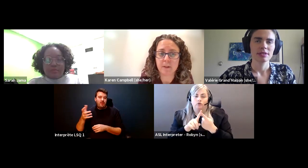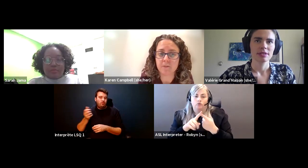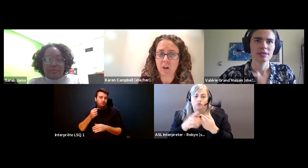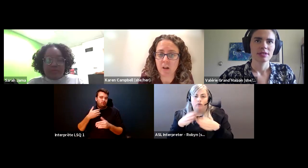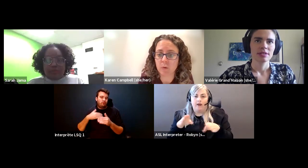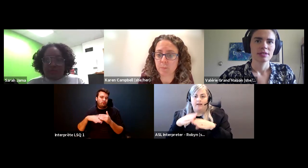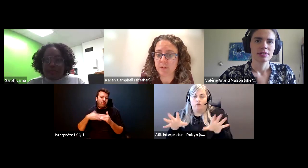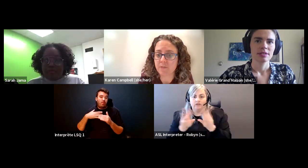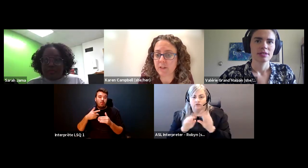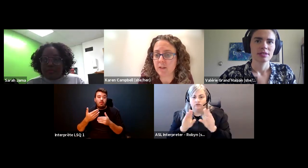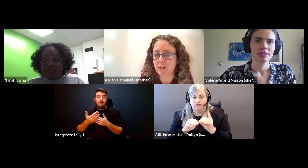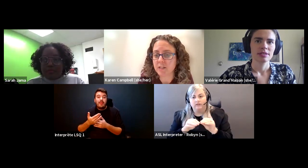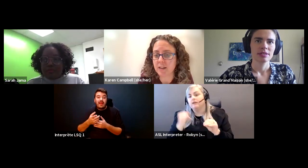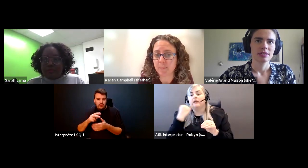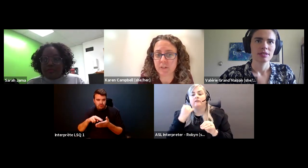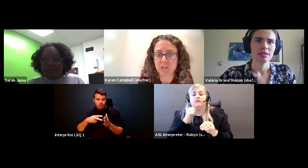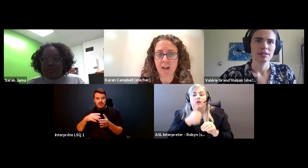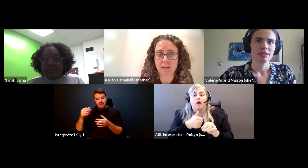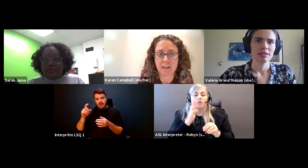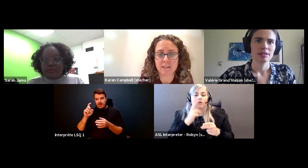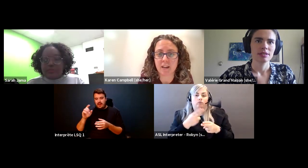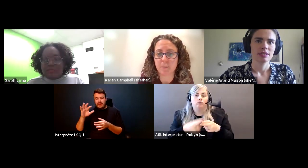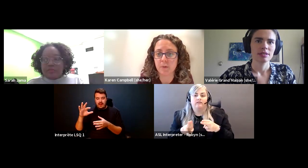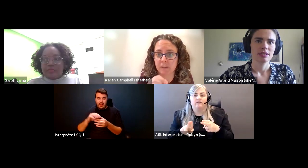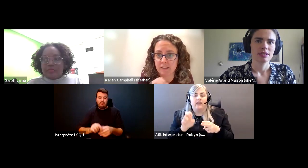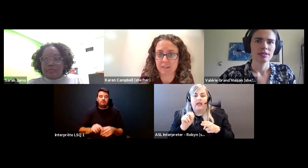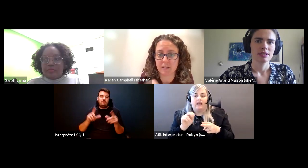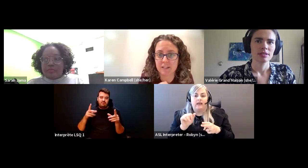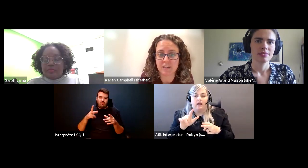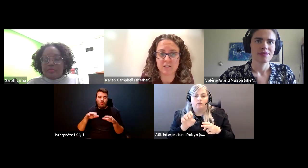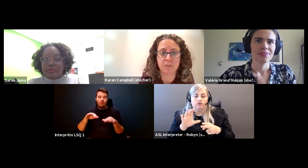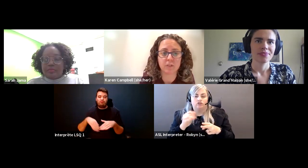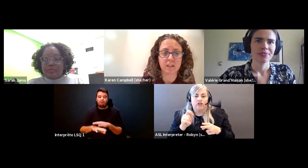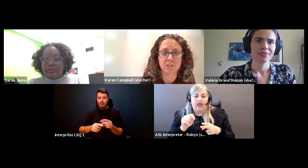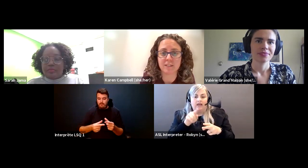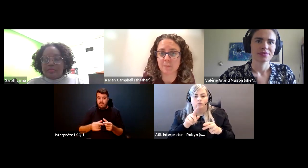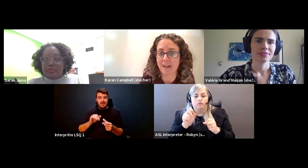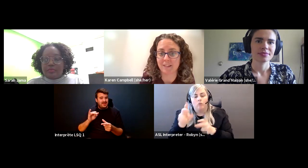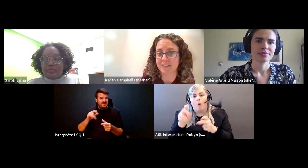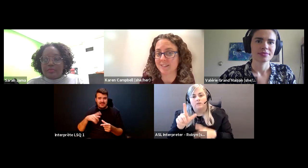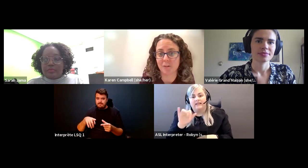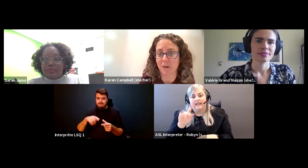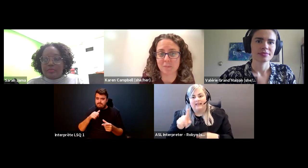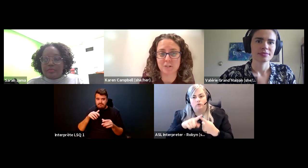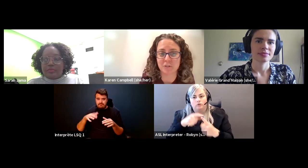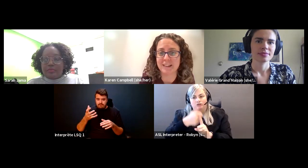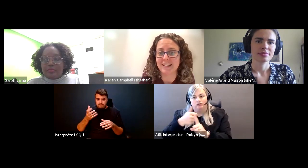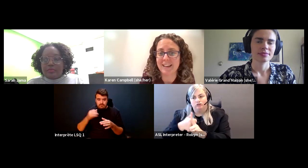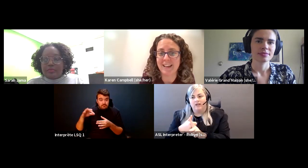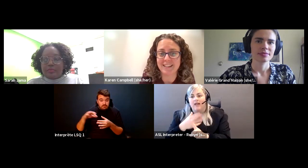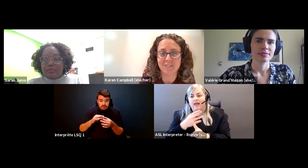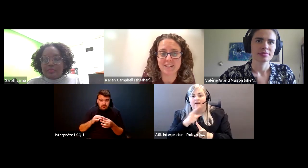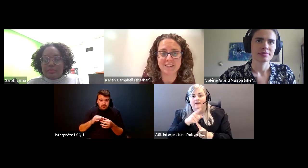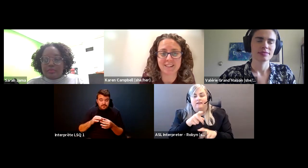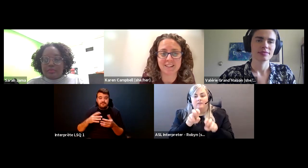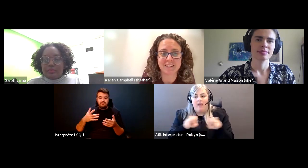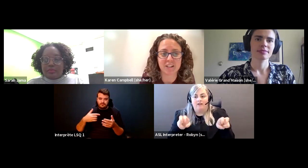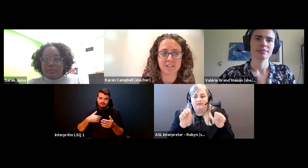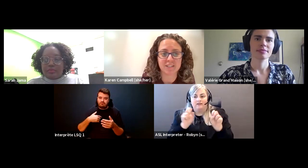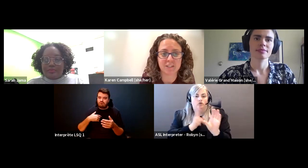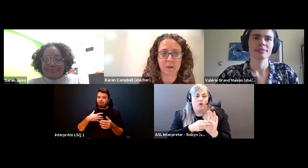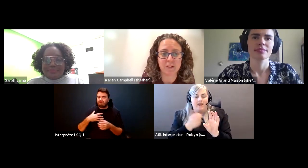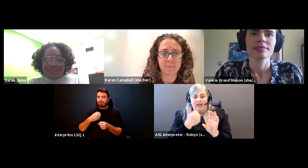Karen Campbell (she/her): But it's not we're briefly going to enable the chat and put the links into each of those sessions and panelists you're welcome to join any of these discussions as well.